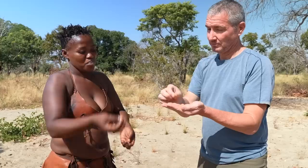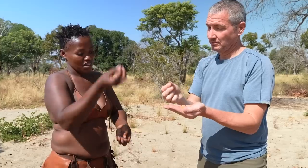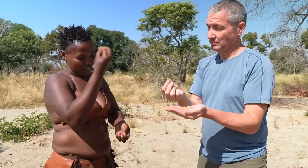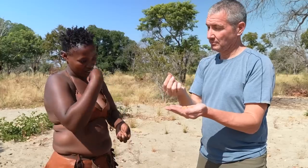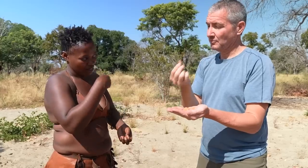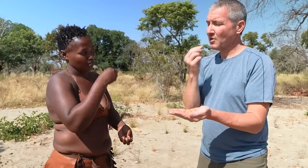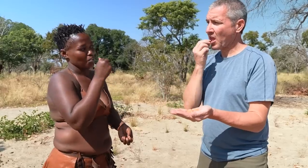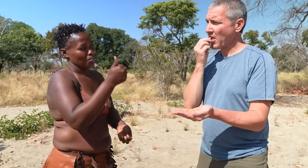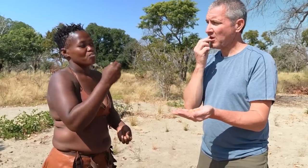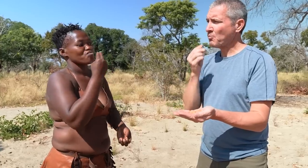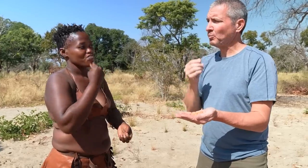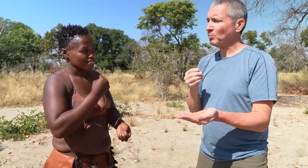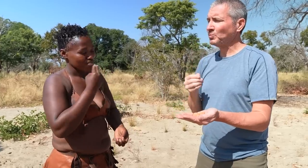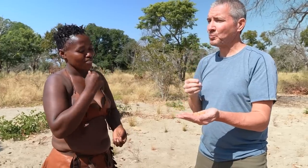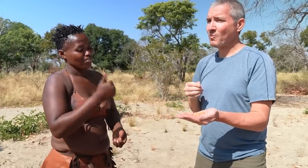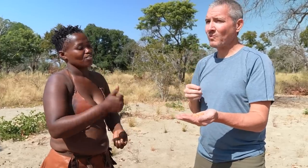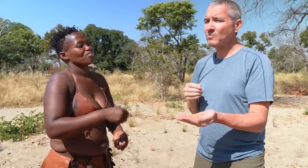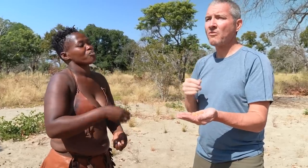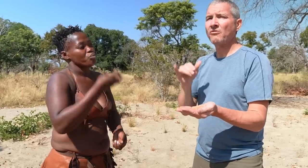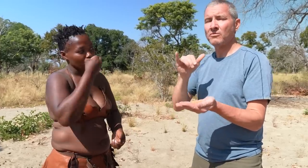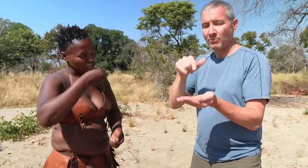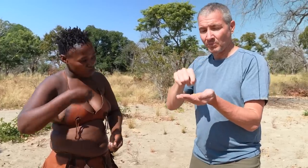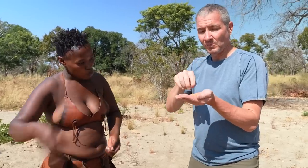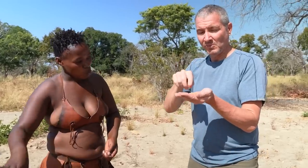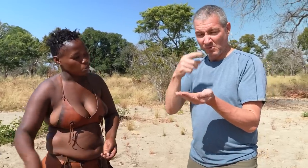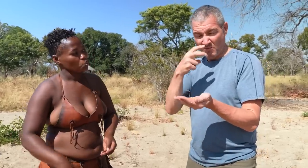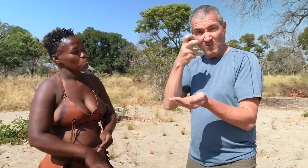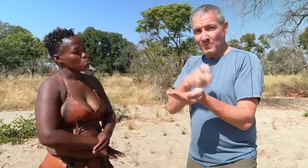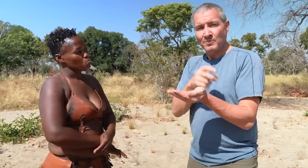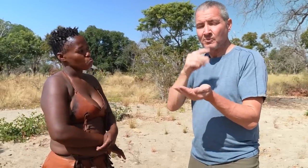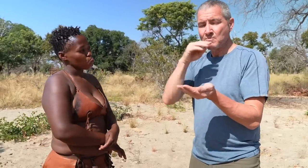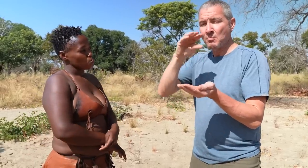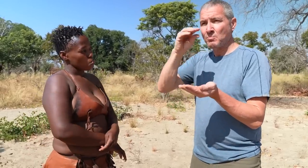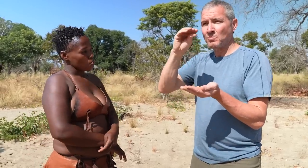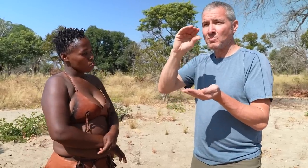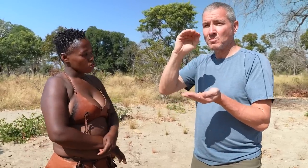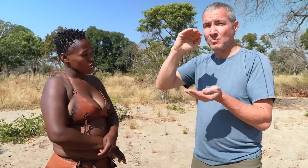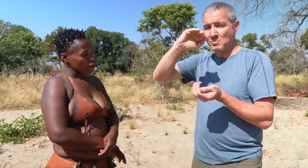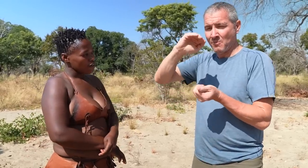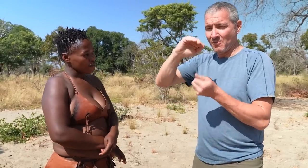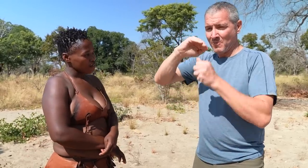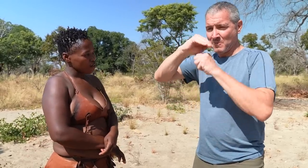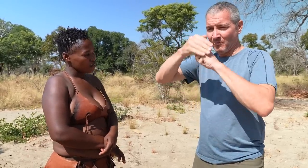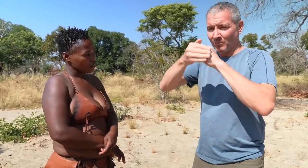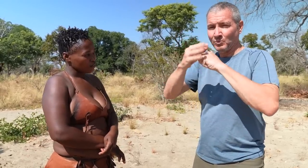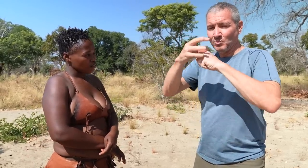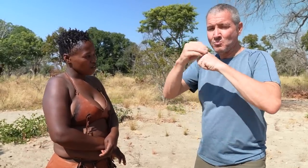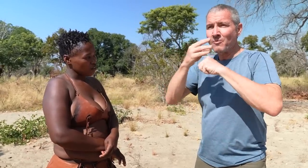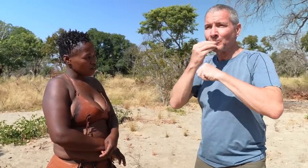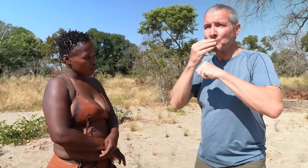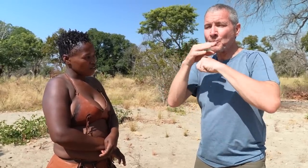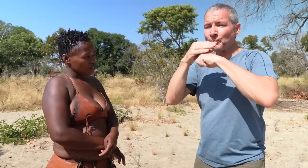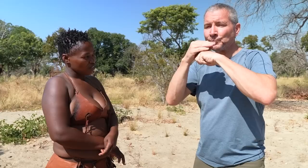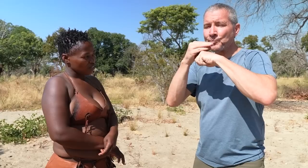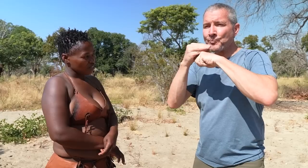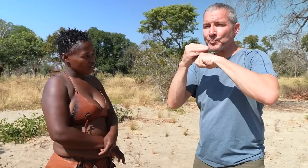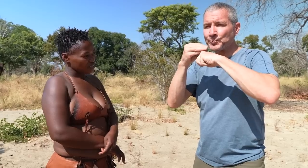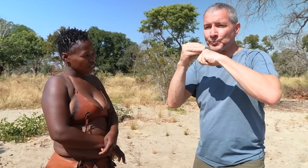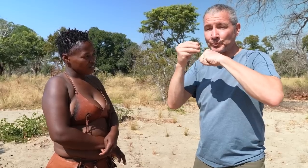Eat one, then spit out the shell. These aren’t very hard, there’s a shell encasing the seed.